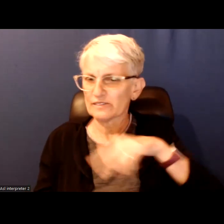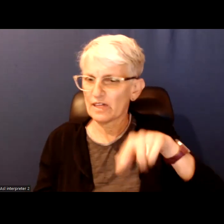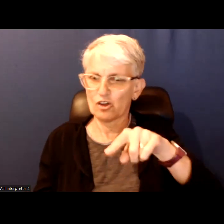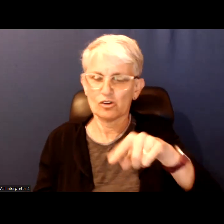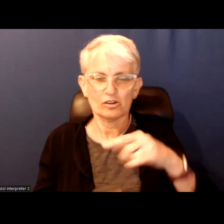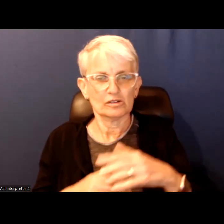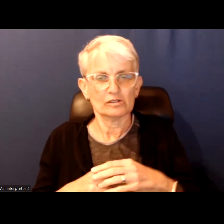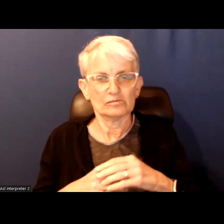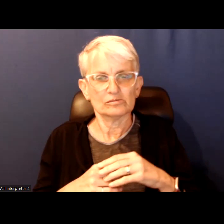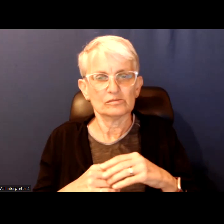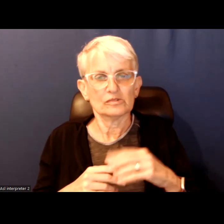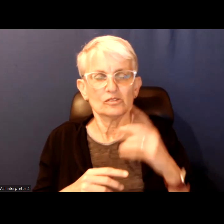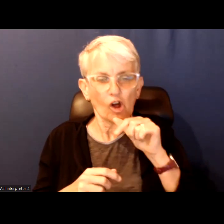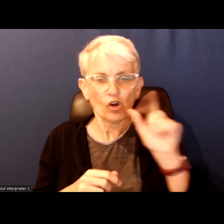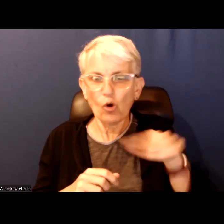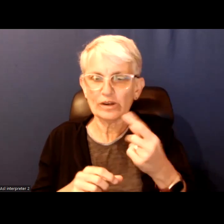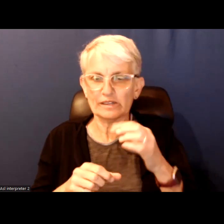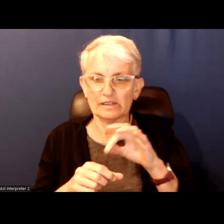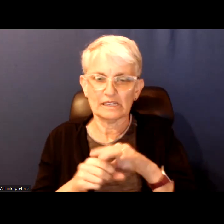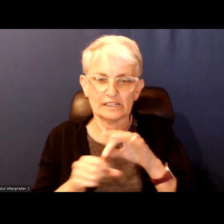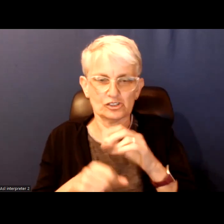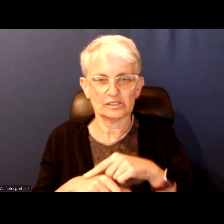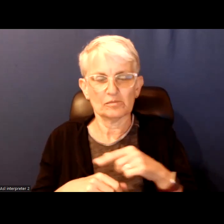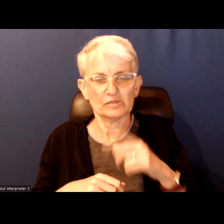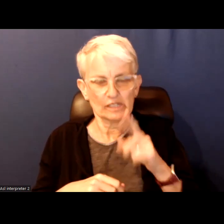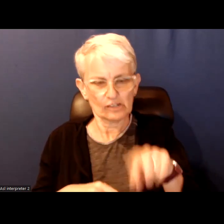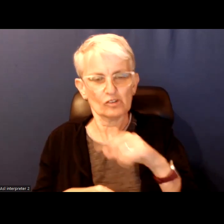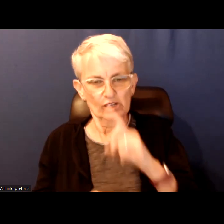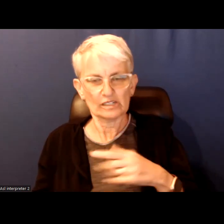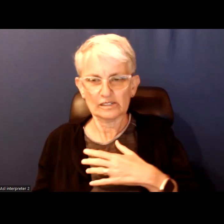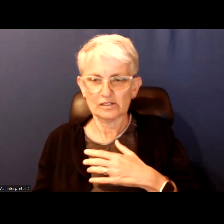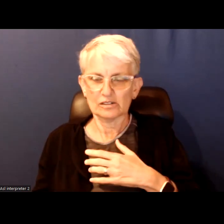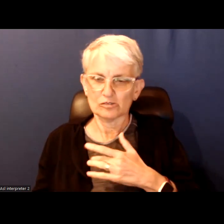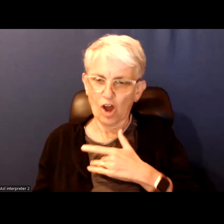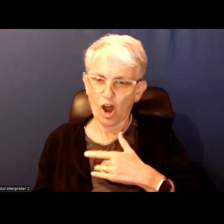Not only at election time who truly care about community.